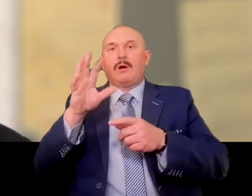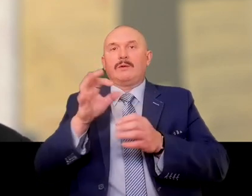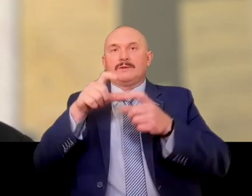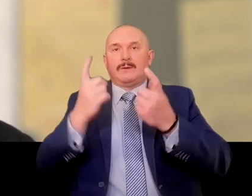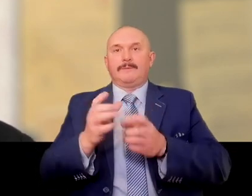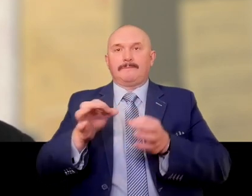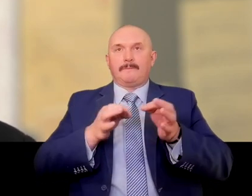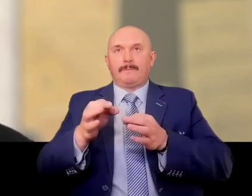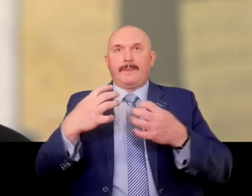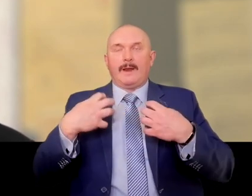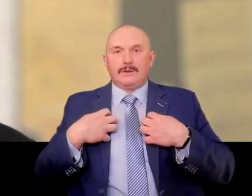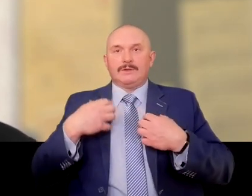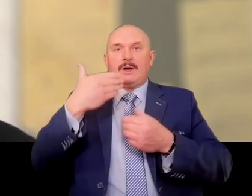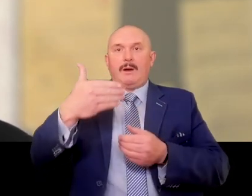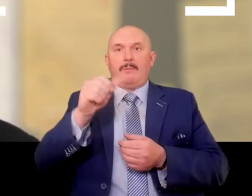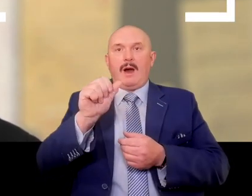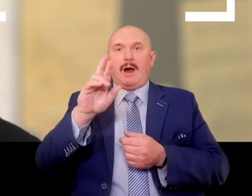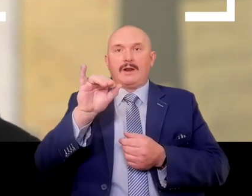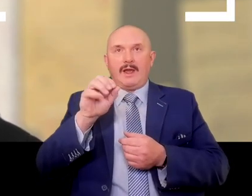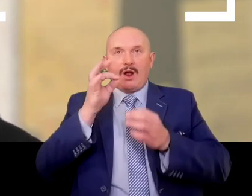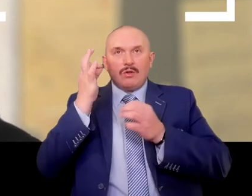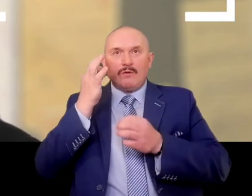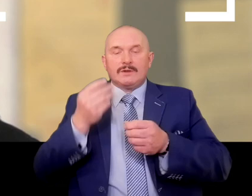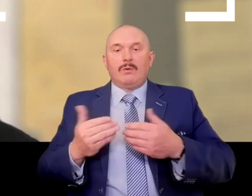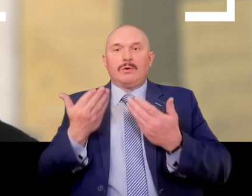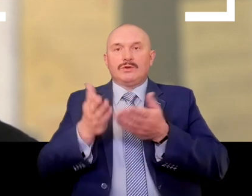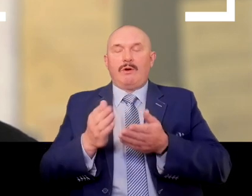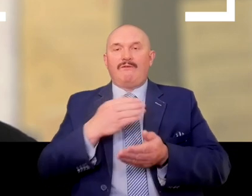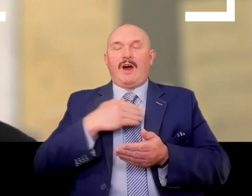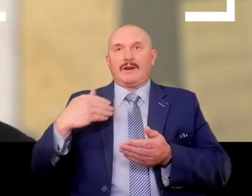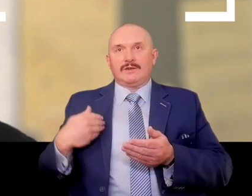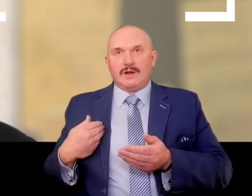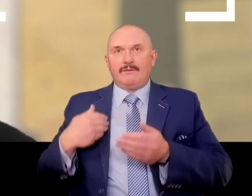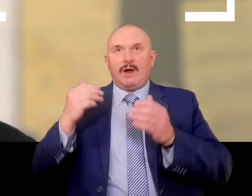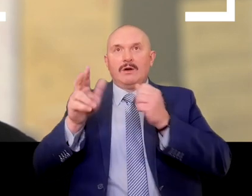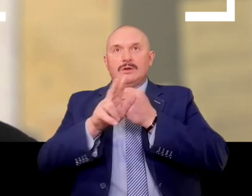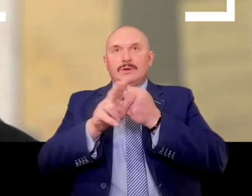Maria Kotowska, who was born in Warsaw in 1899.